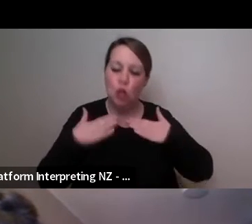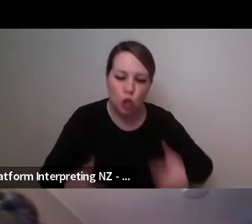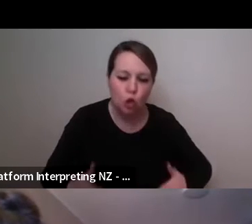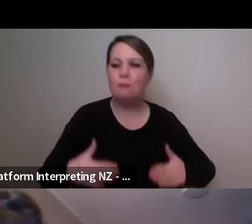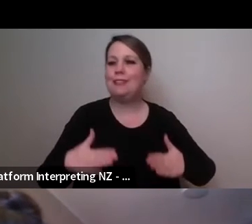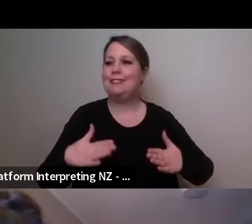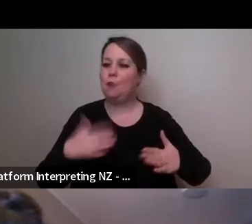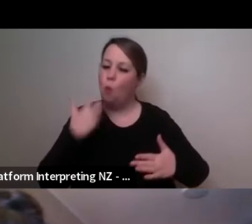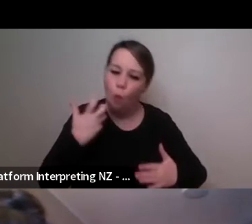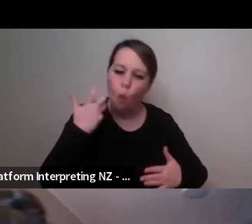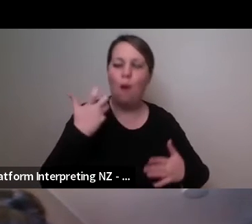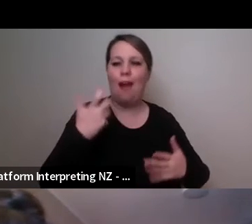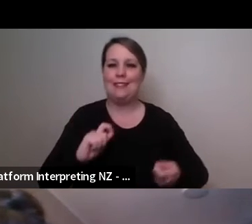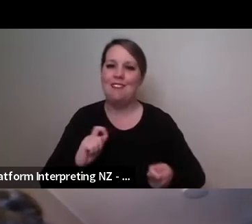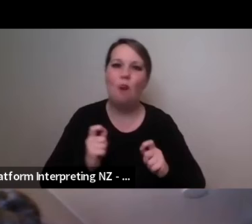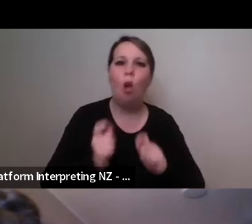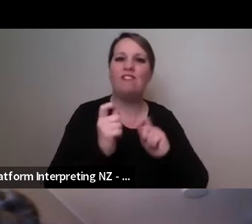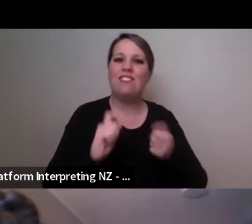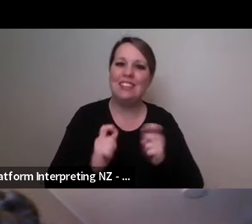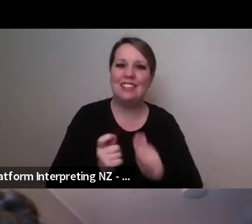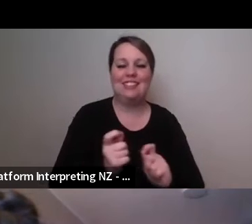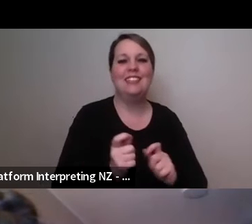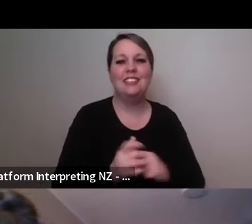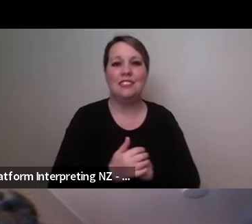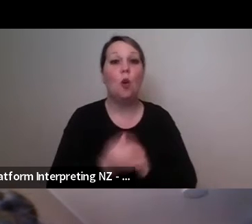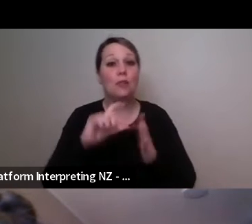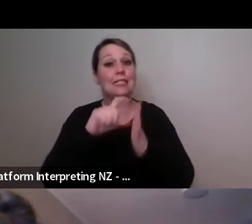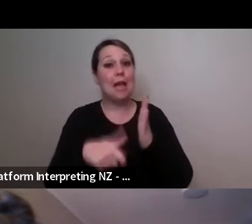you know we wake up and every day life is different and our body is different